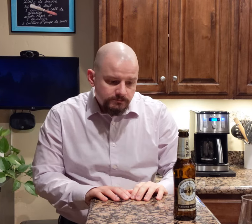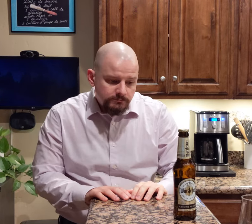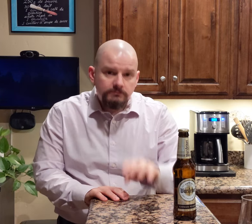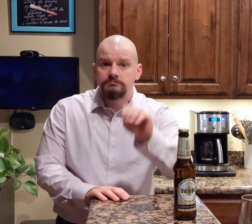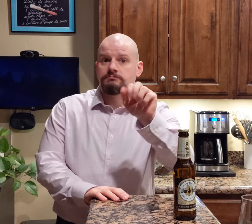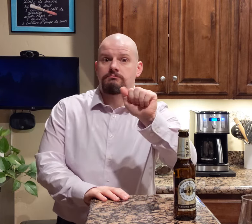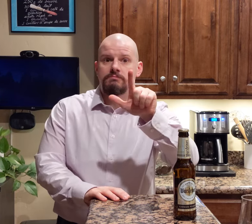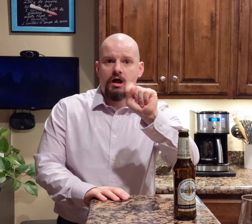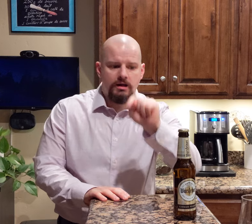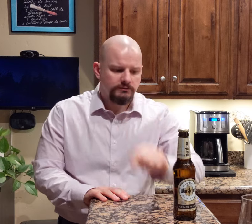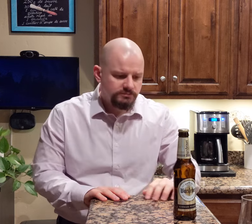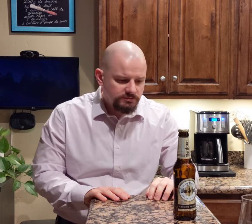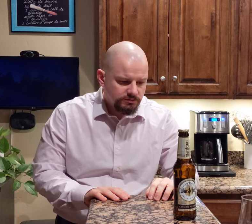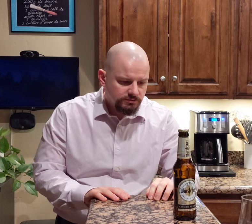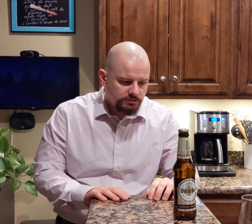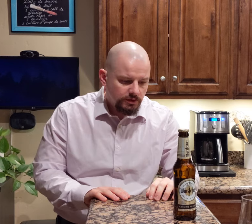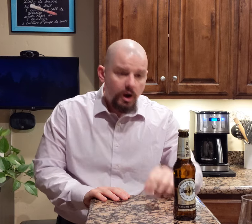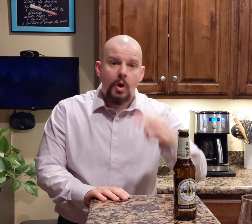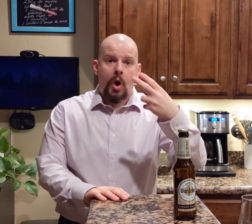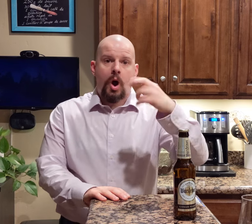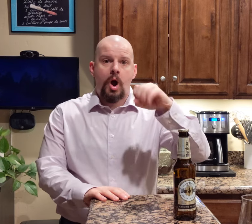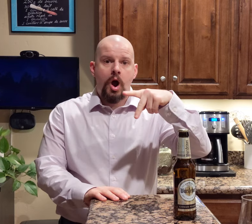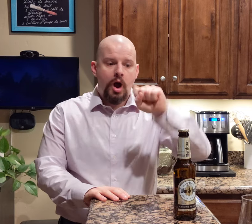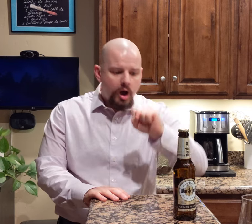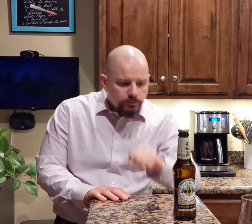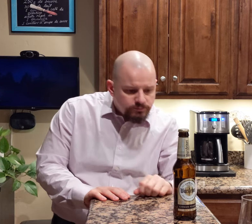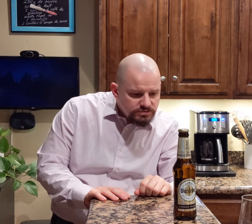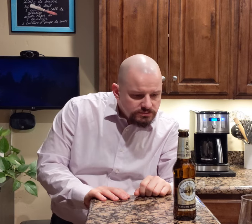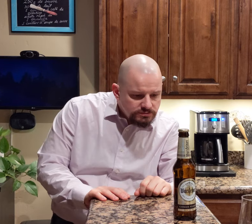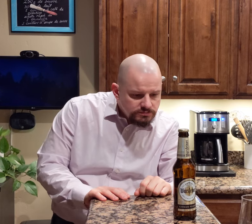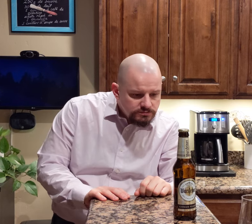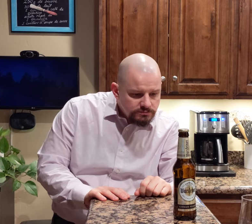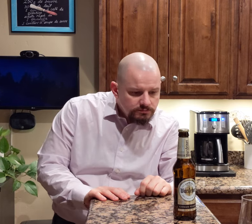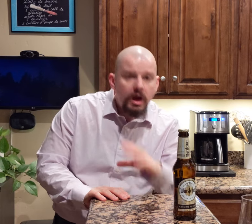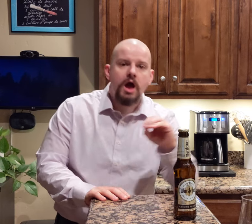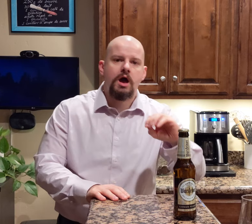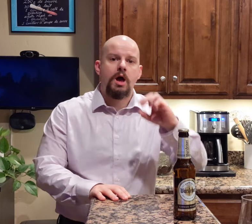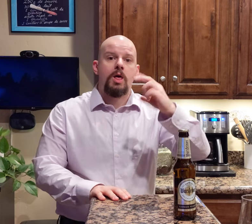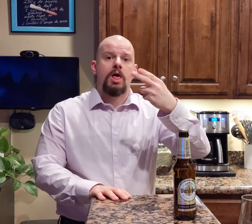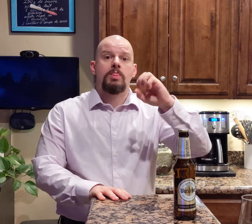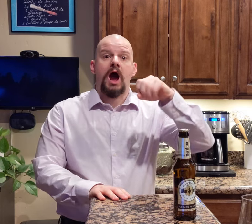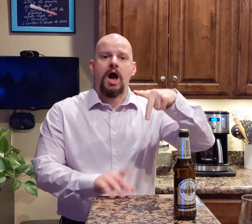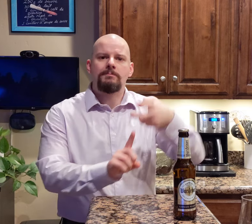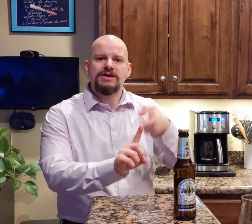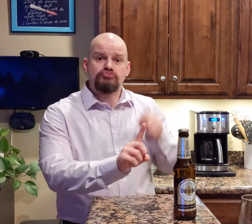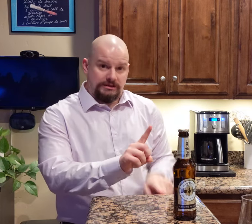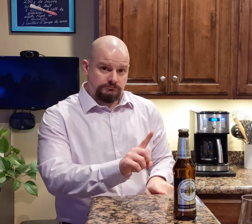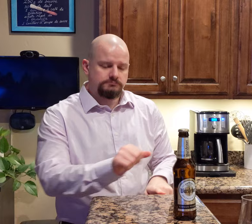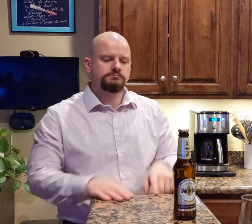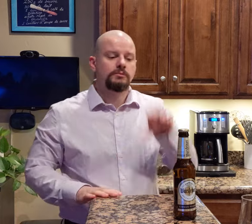malt, hops, and the hops extract.